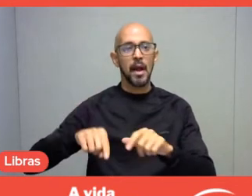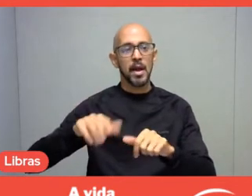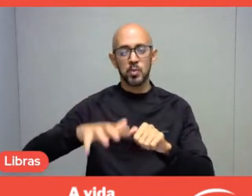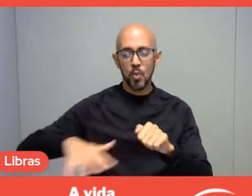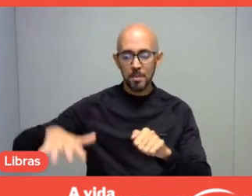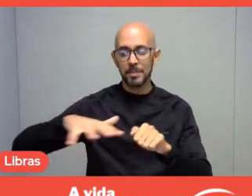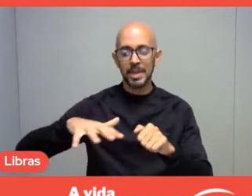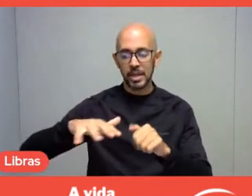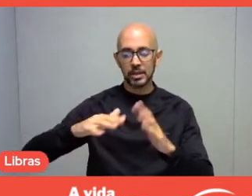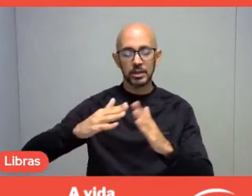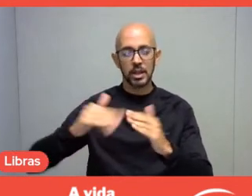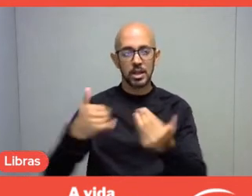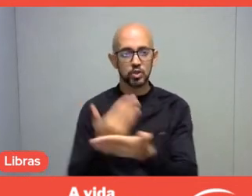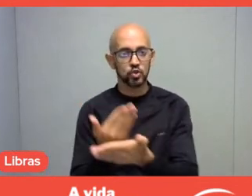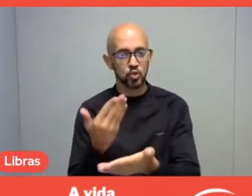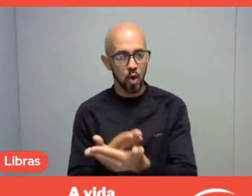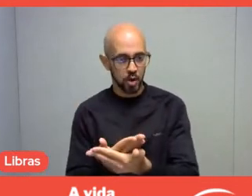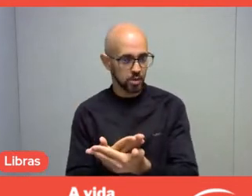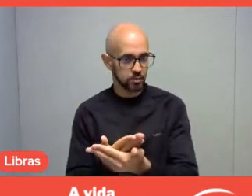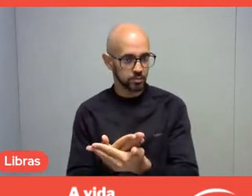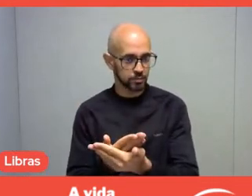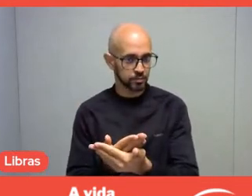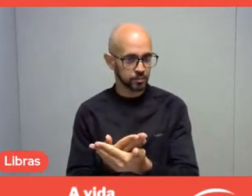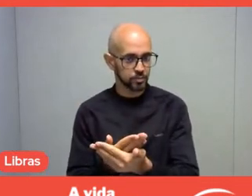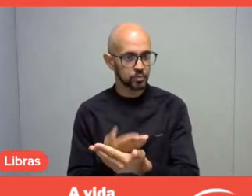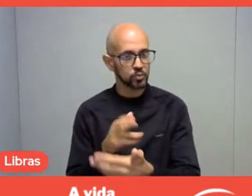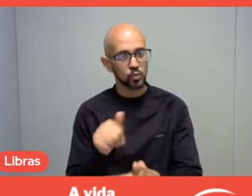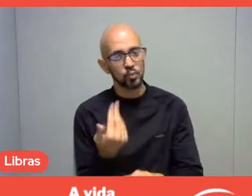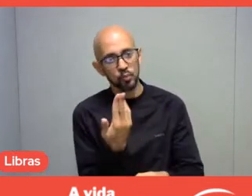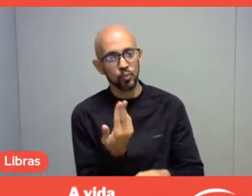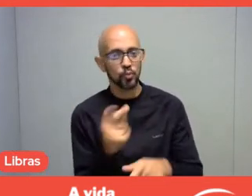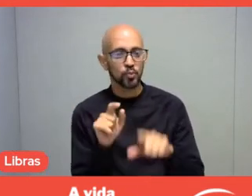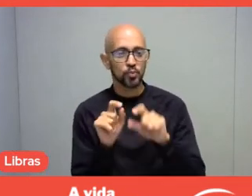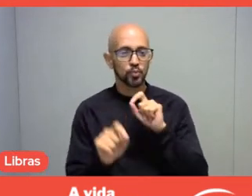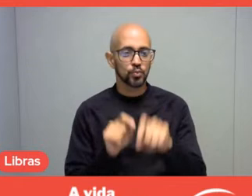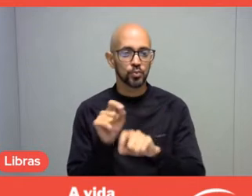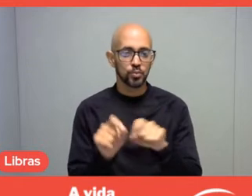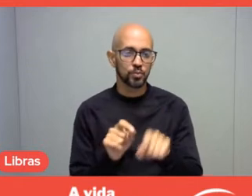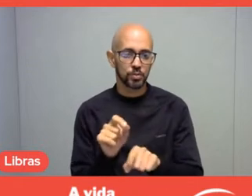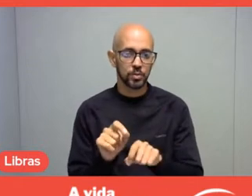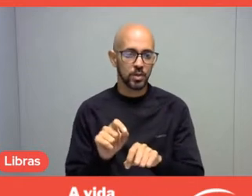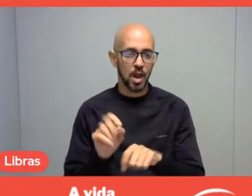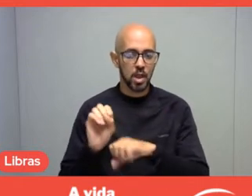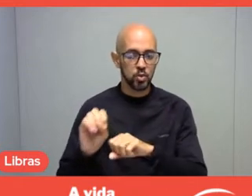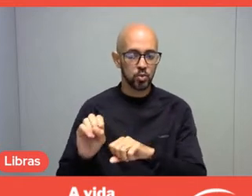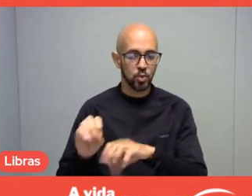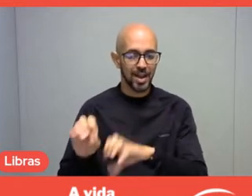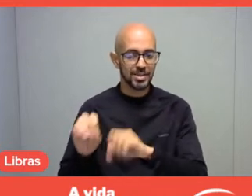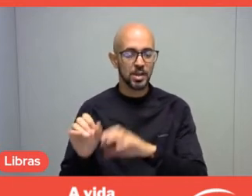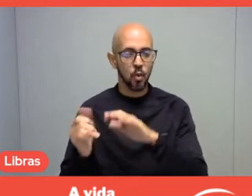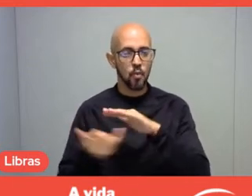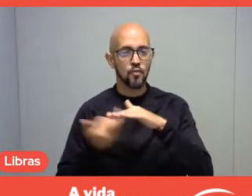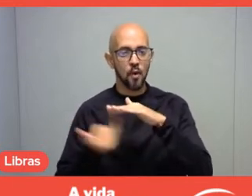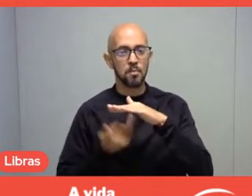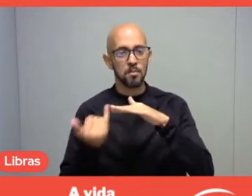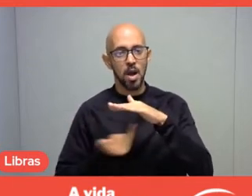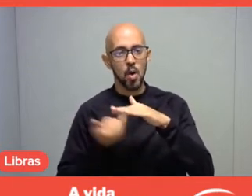or non-formal education, which is a lot of what Sesc does,